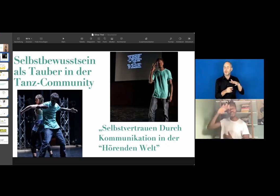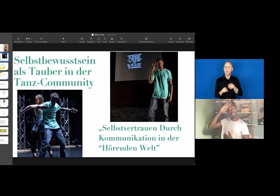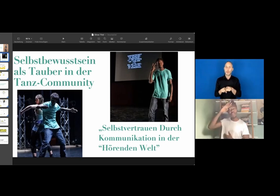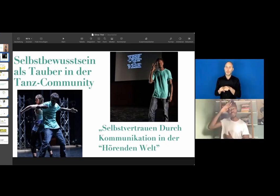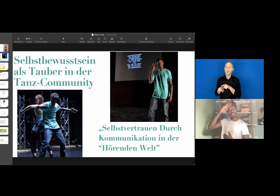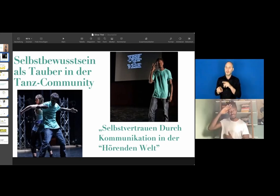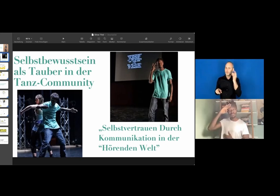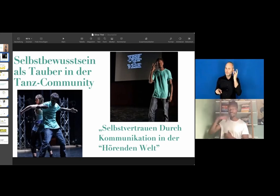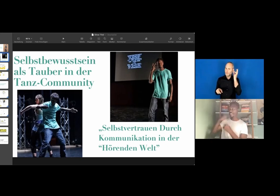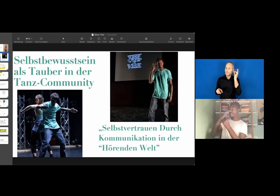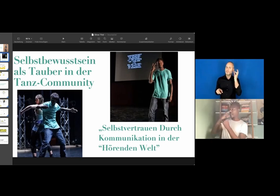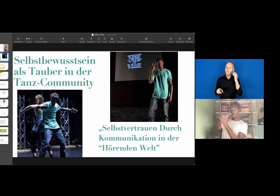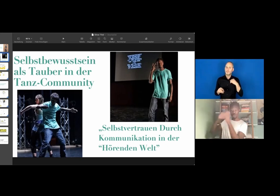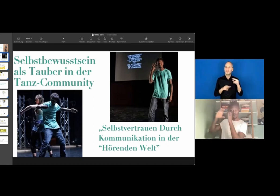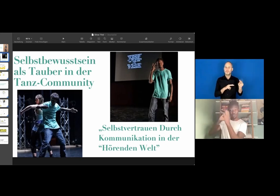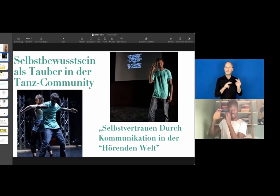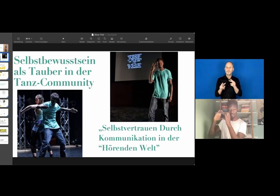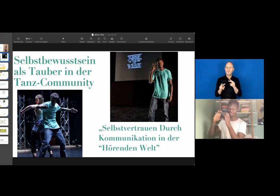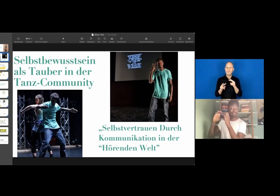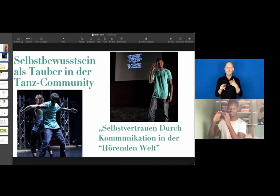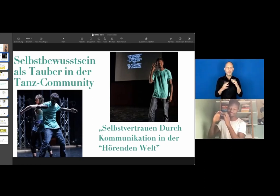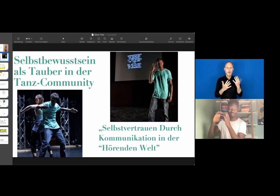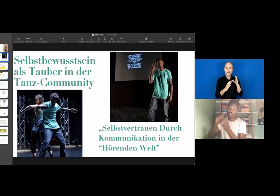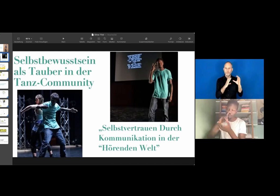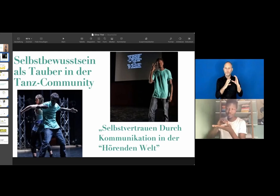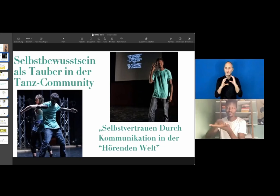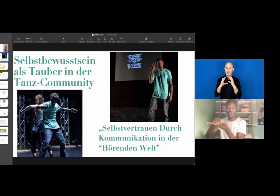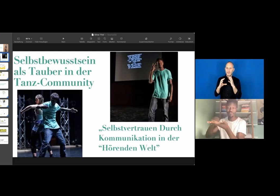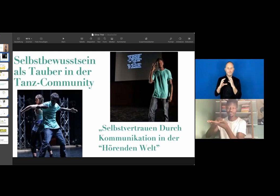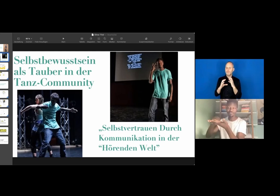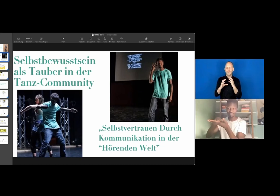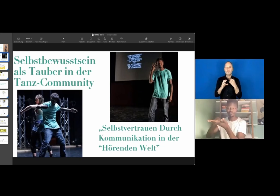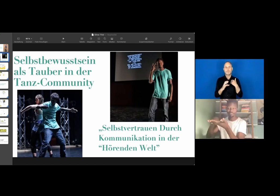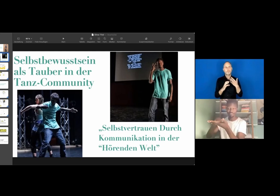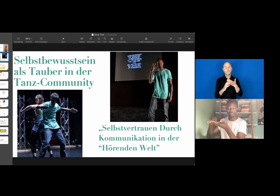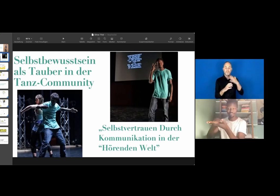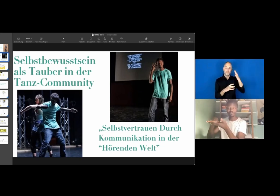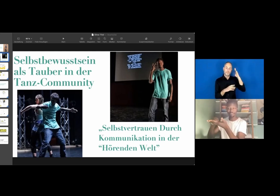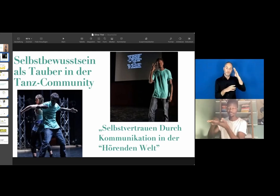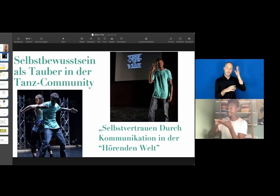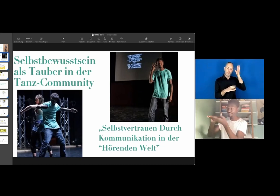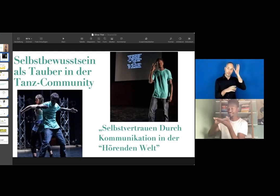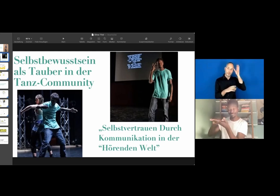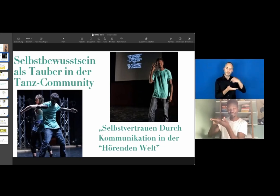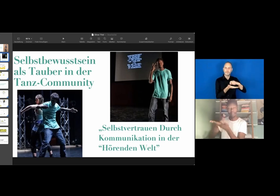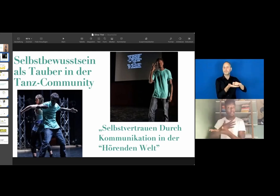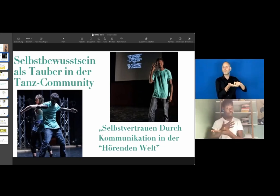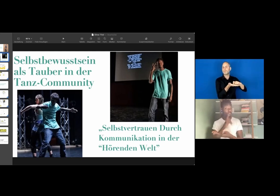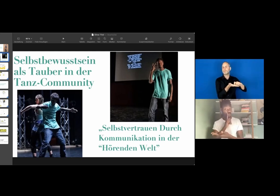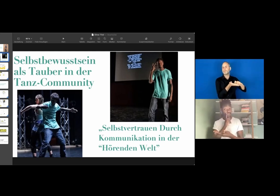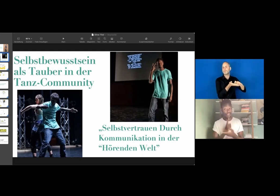And my father, he would not communicate with me in a spoken language, but written language.